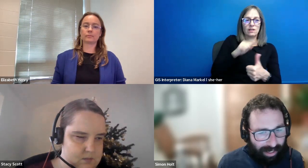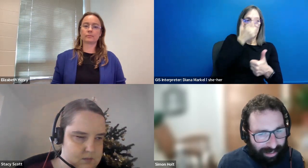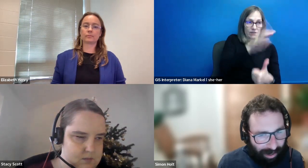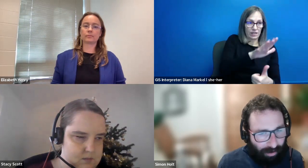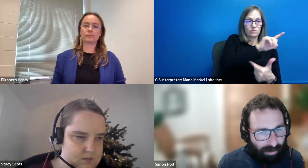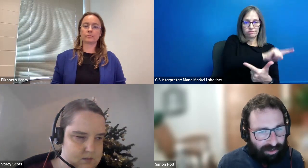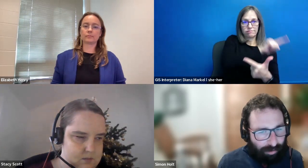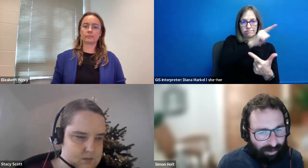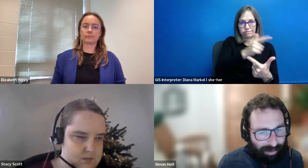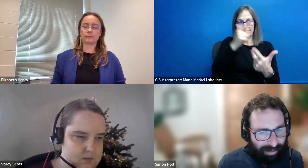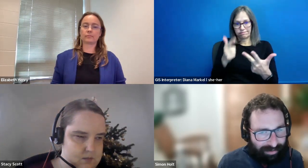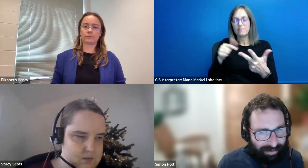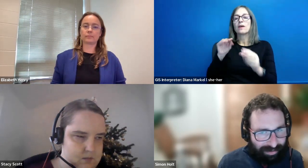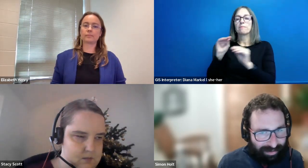Simon Holt: Now onto our speakers.